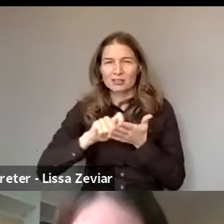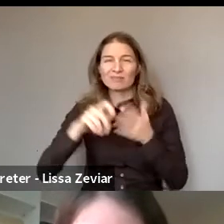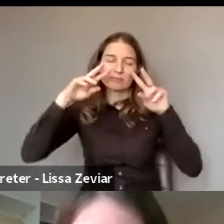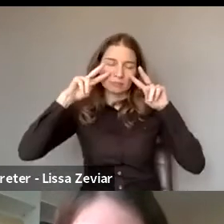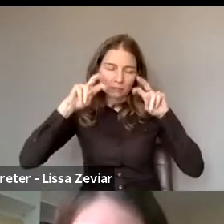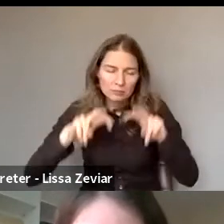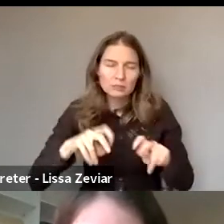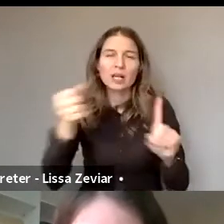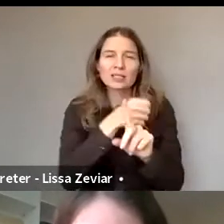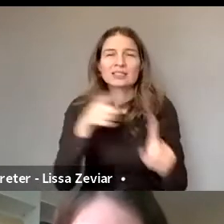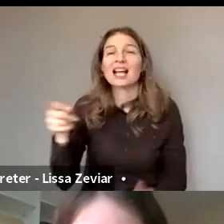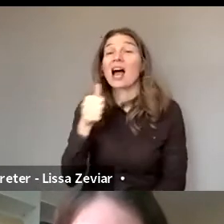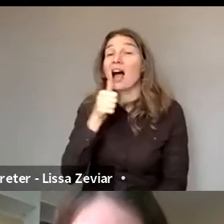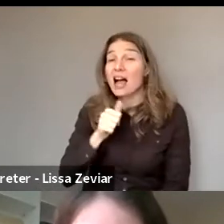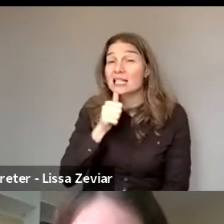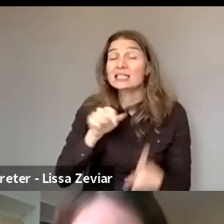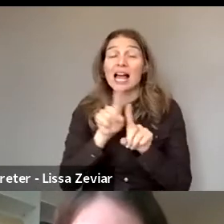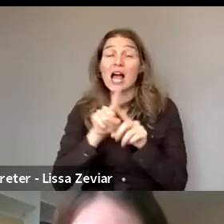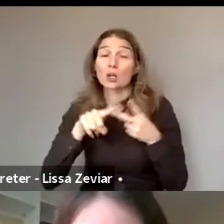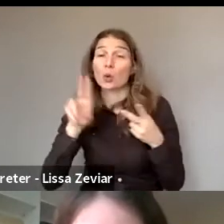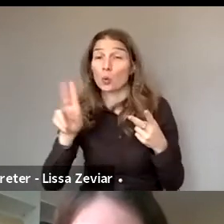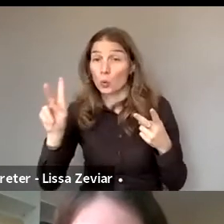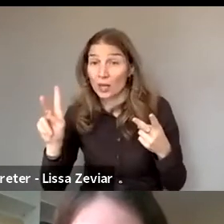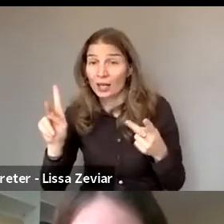in Iceland and UK in relation to access to justice.